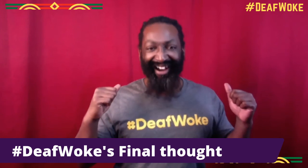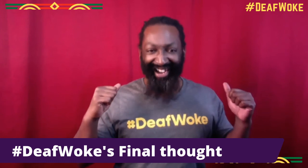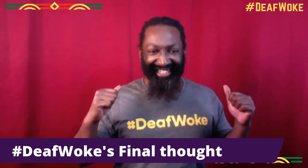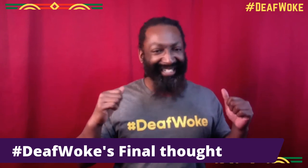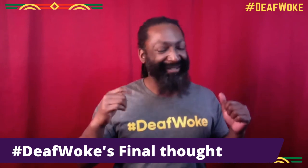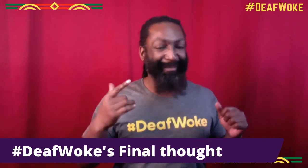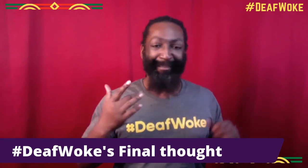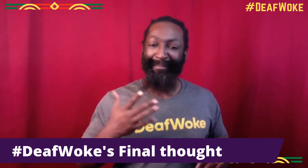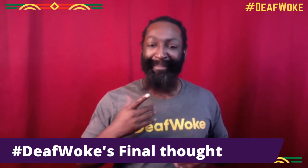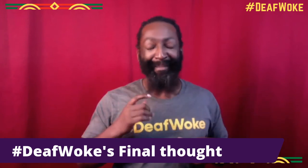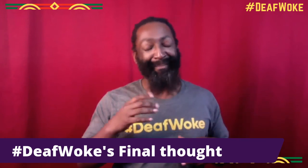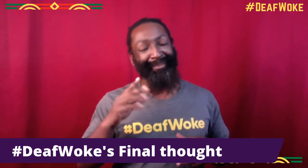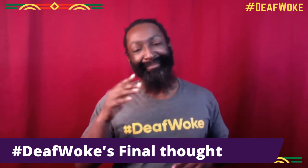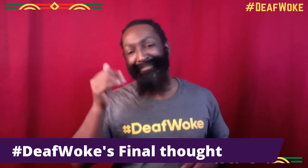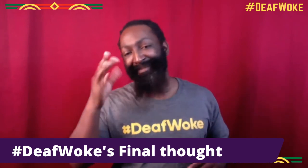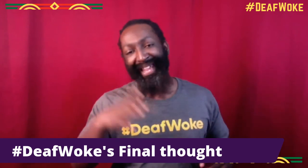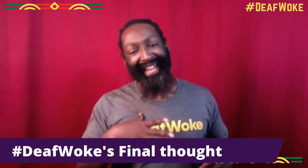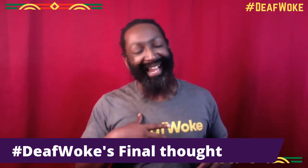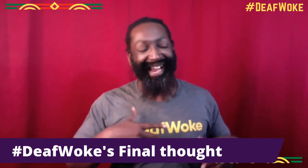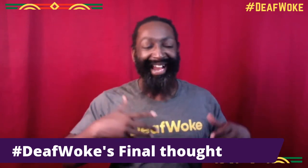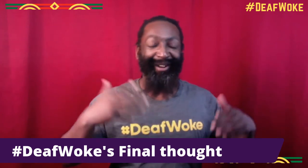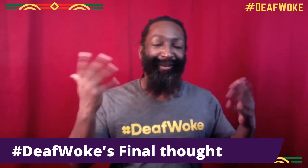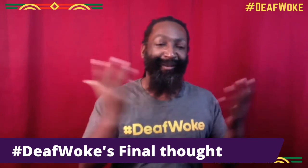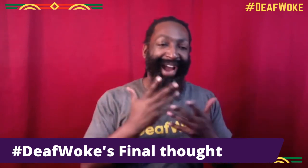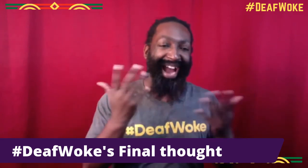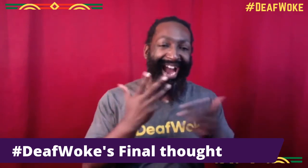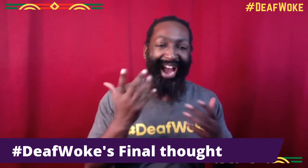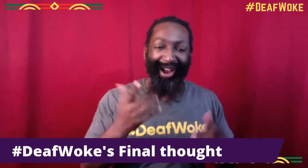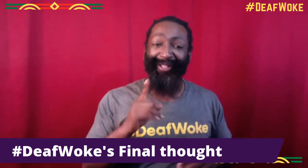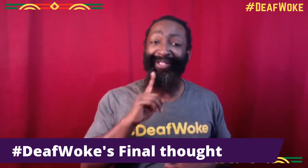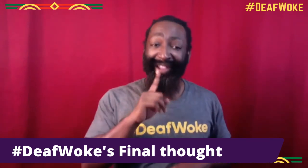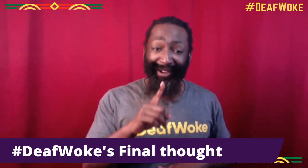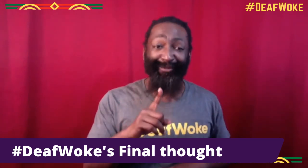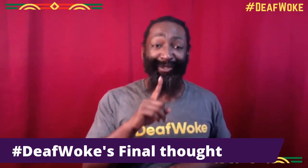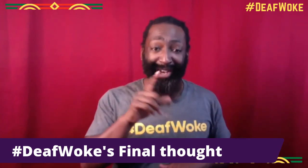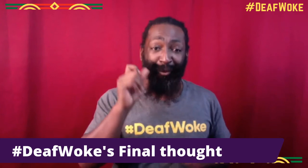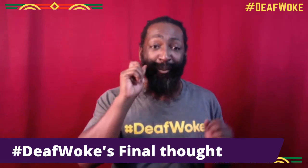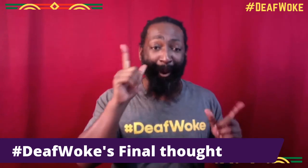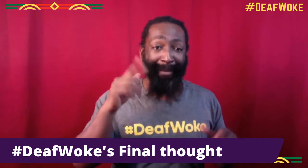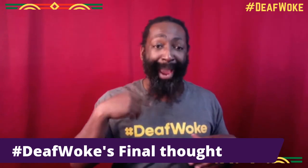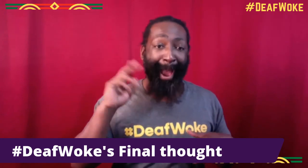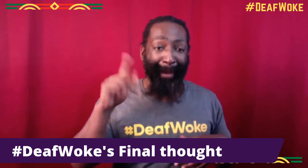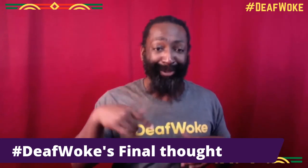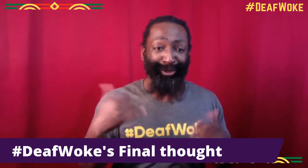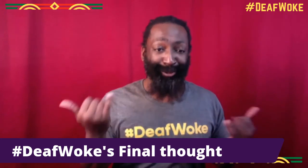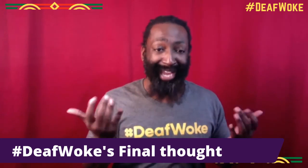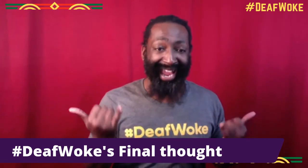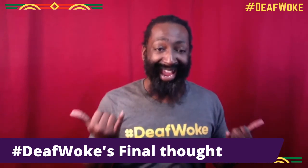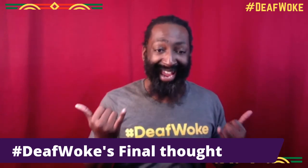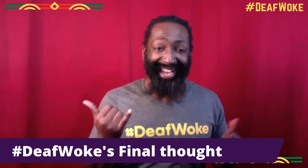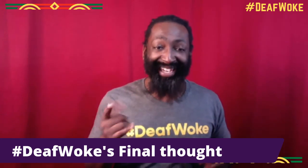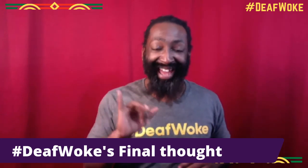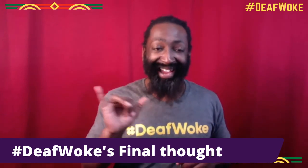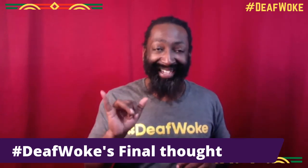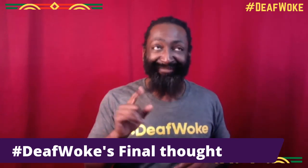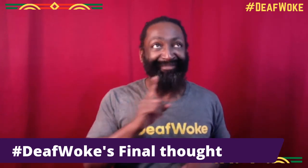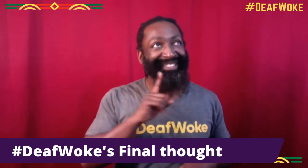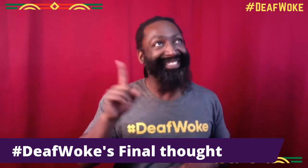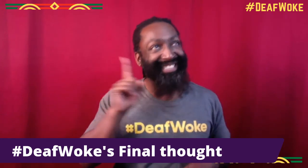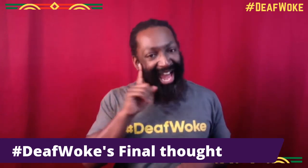really tap into your gifts, your potential. Wow! Really woke me up today.